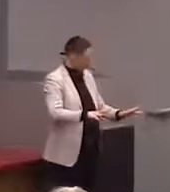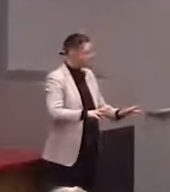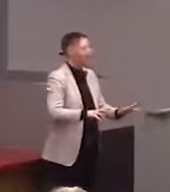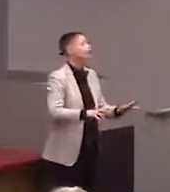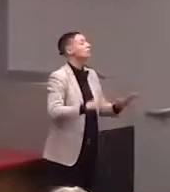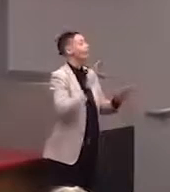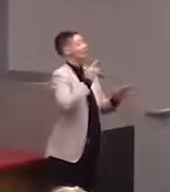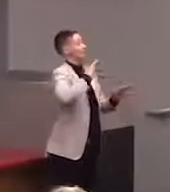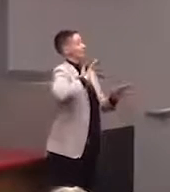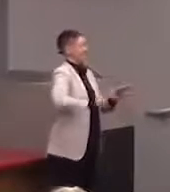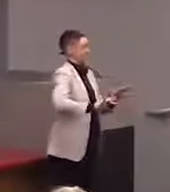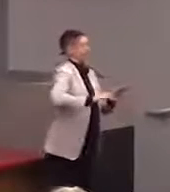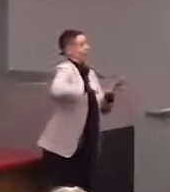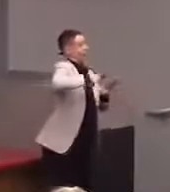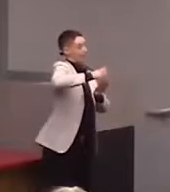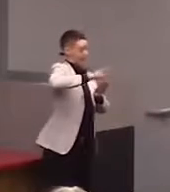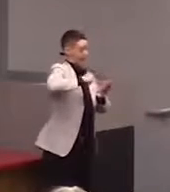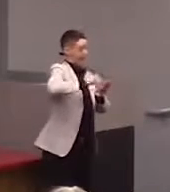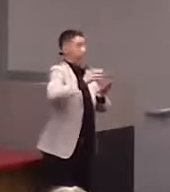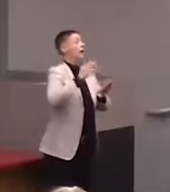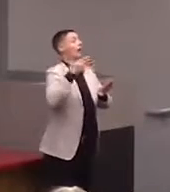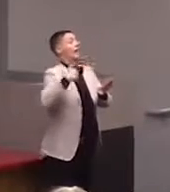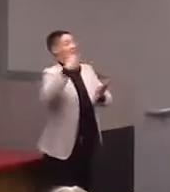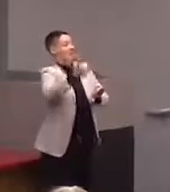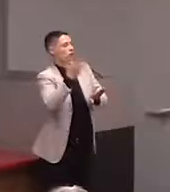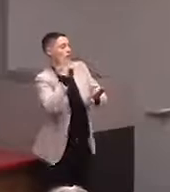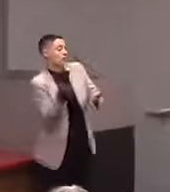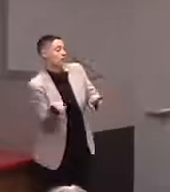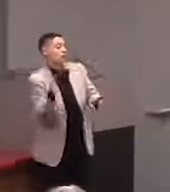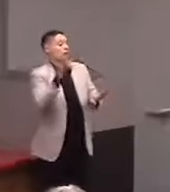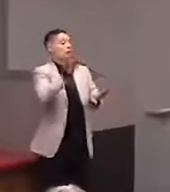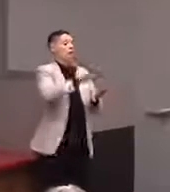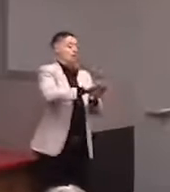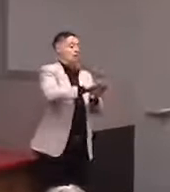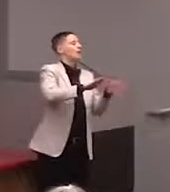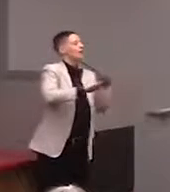that makes it look more like an actual skull.